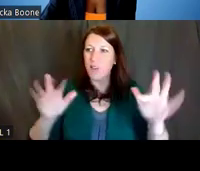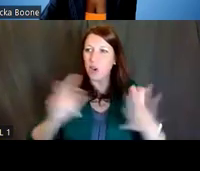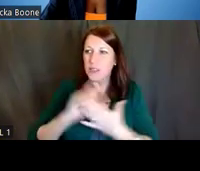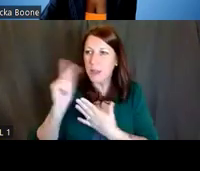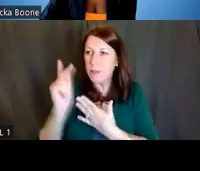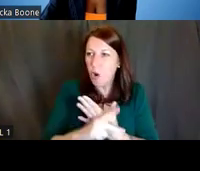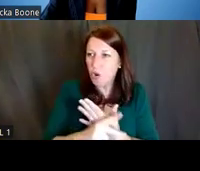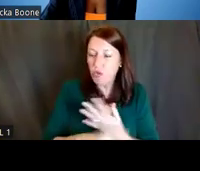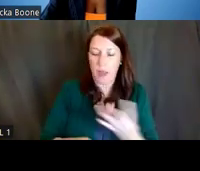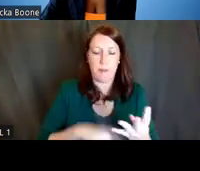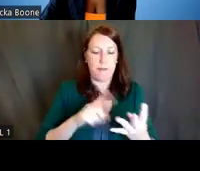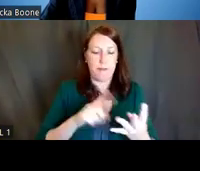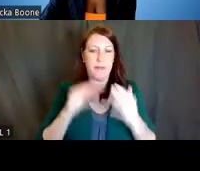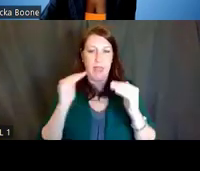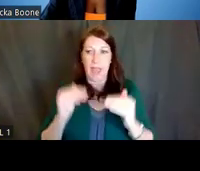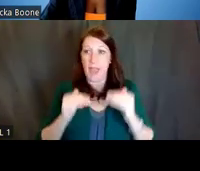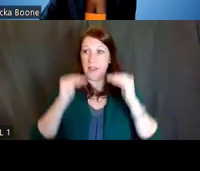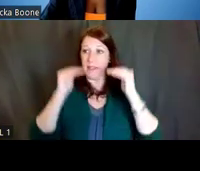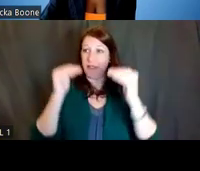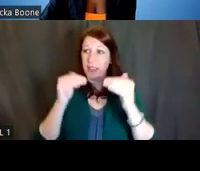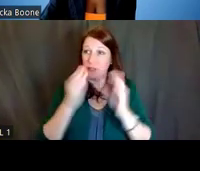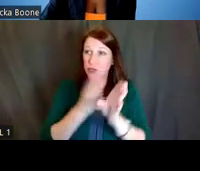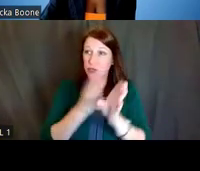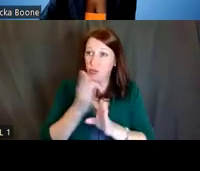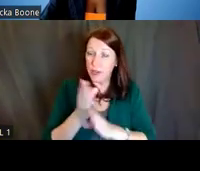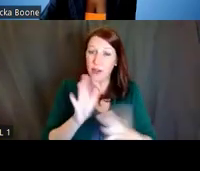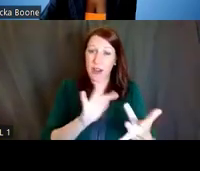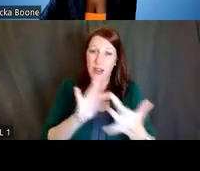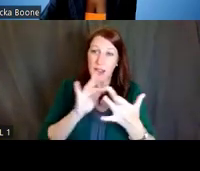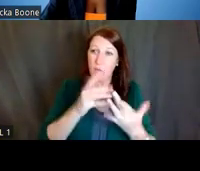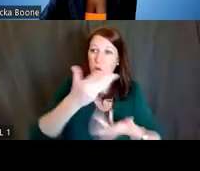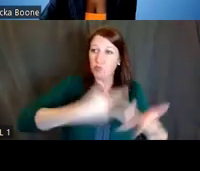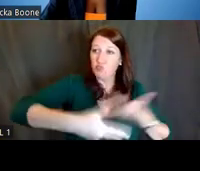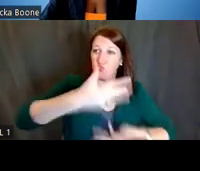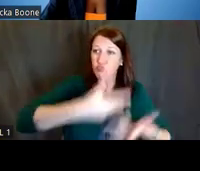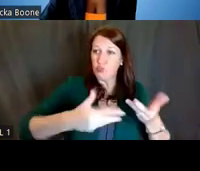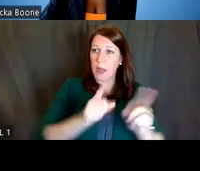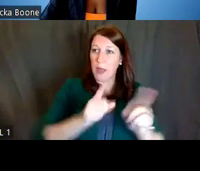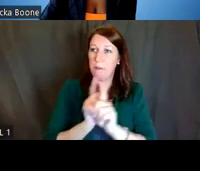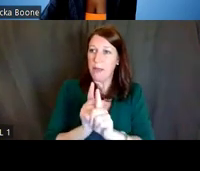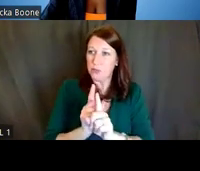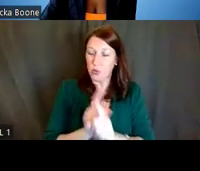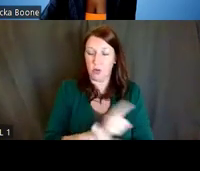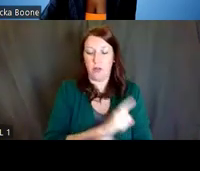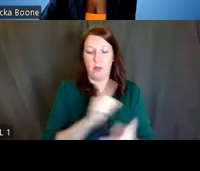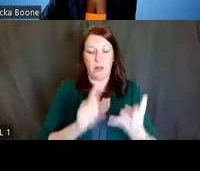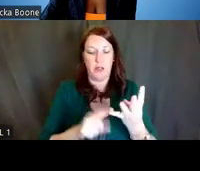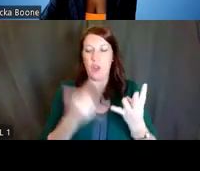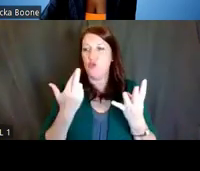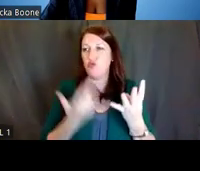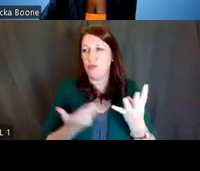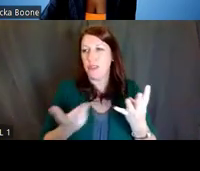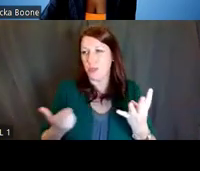advancing your career through networking and mentoring, and finally, resources to help you in your pathway to success.